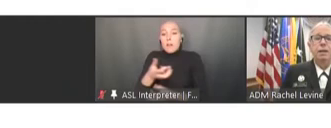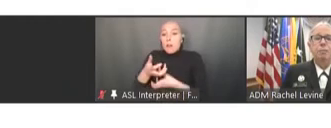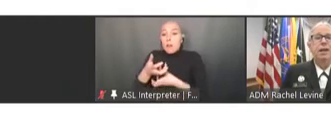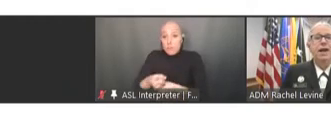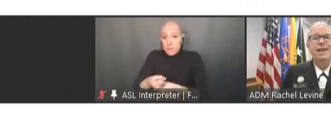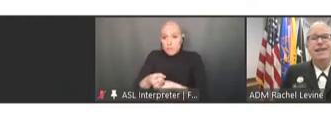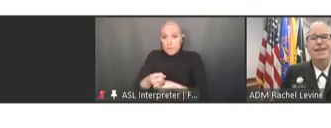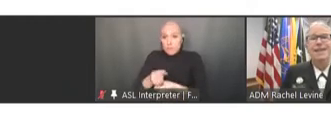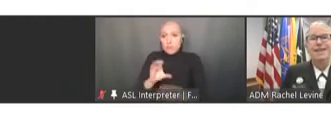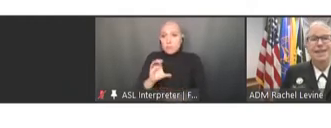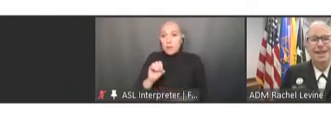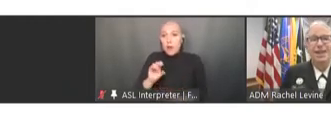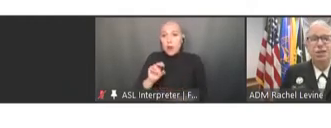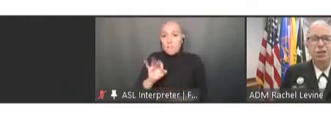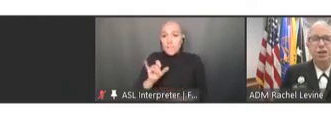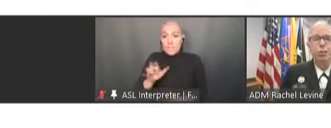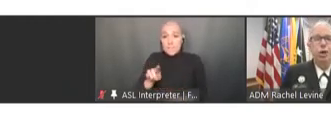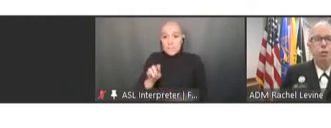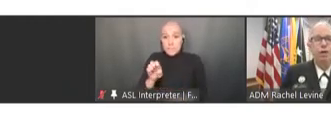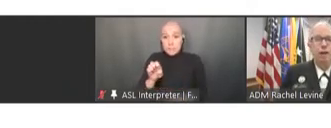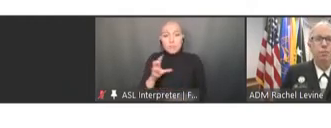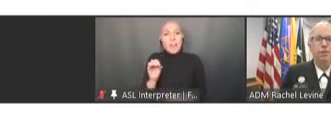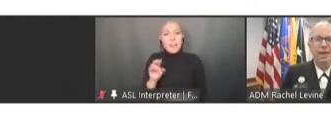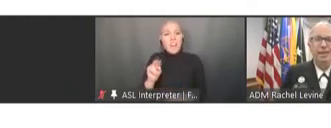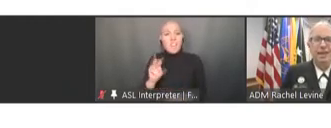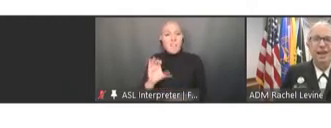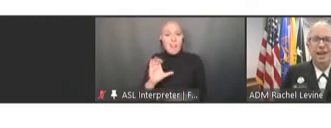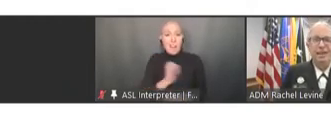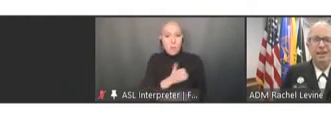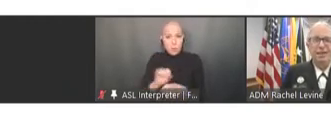because it is essential that we overcome vaccine hesitancy